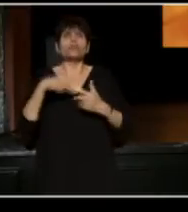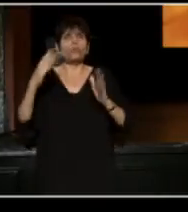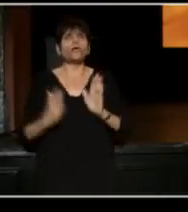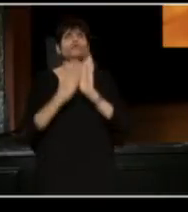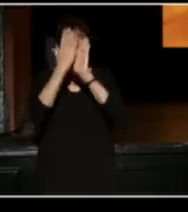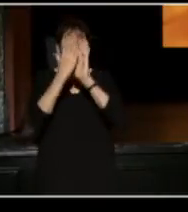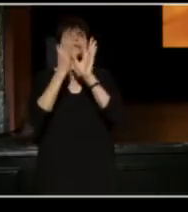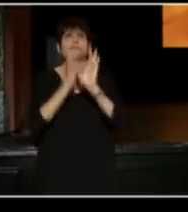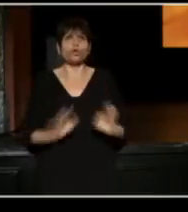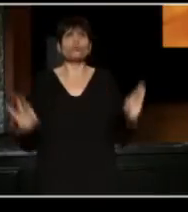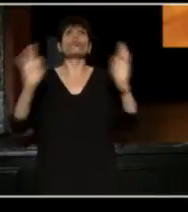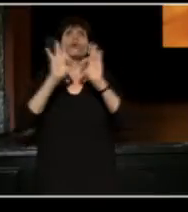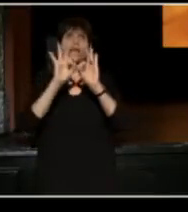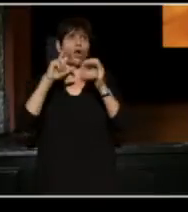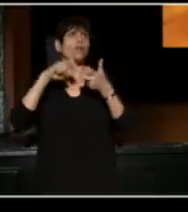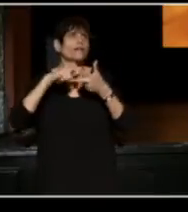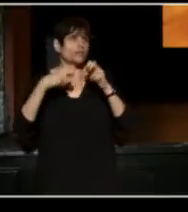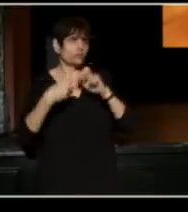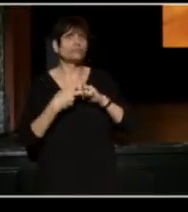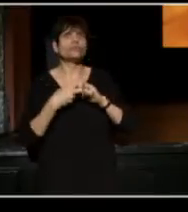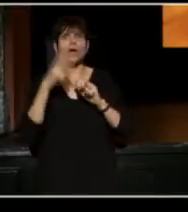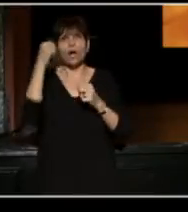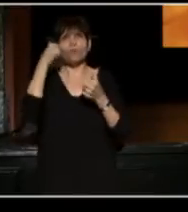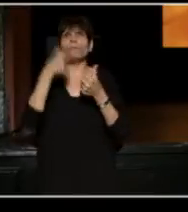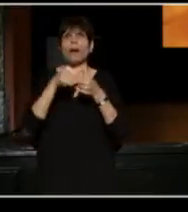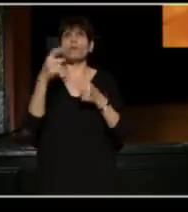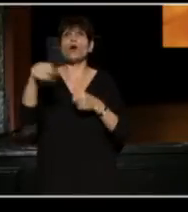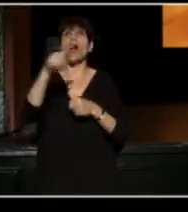and to remind us all of our true purpose.